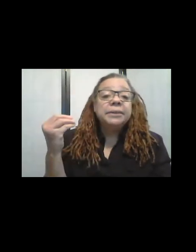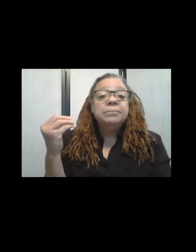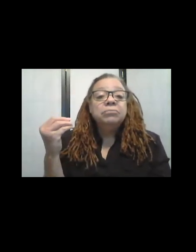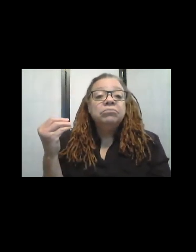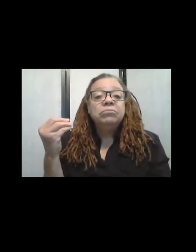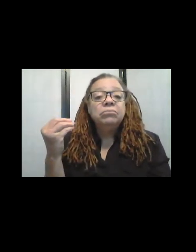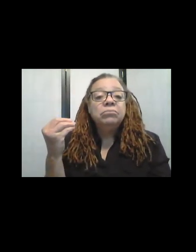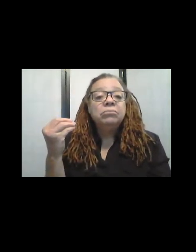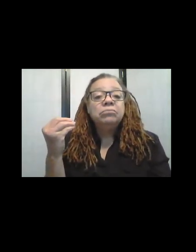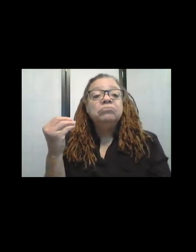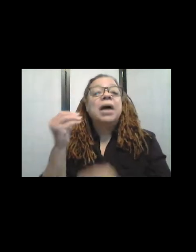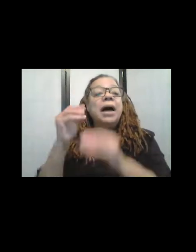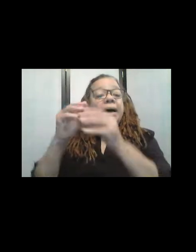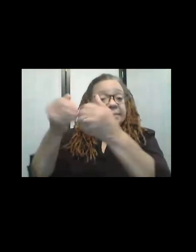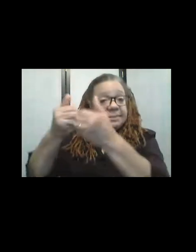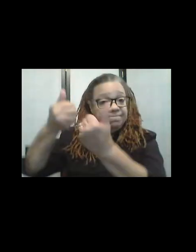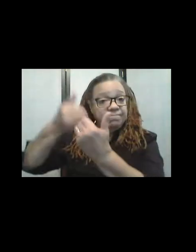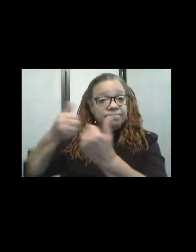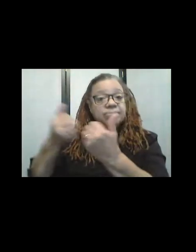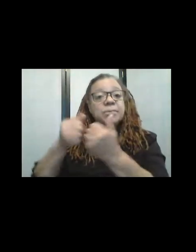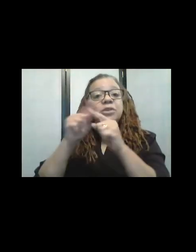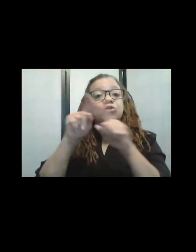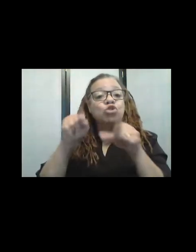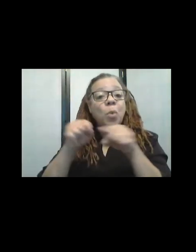broke it down into squares, and did a more abstract